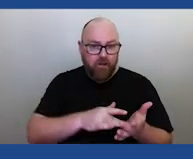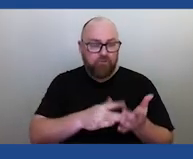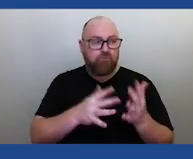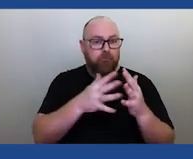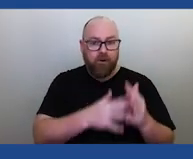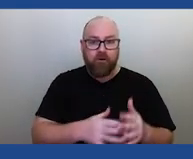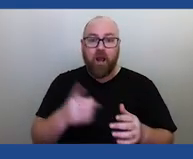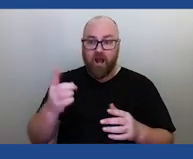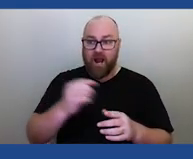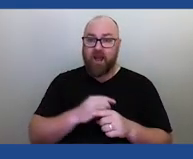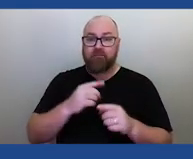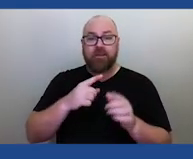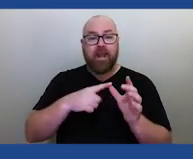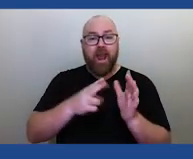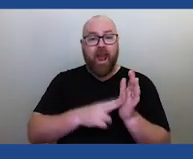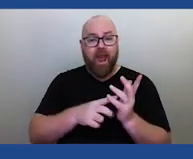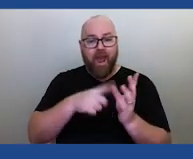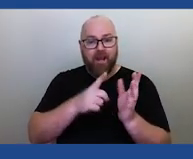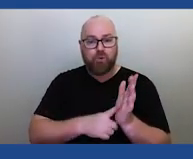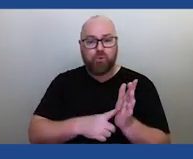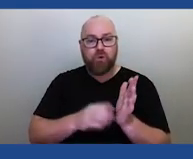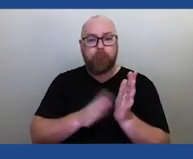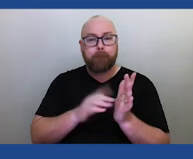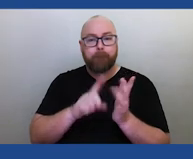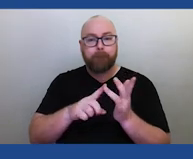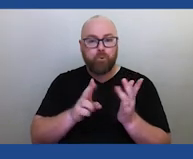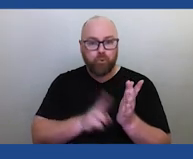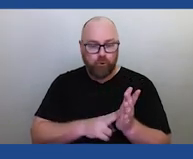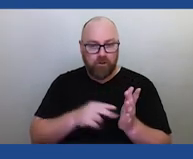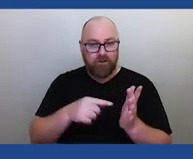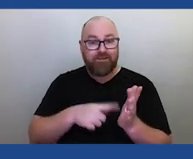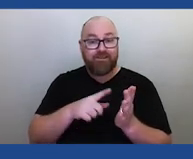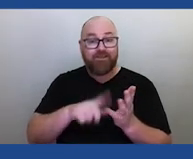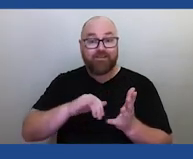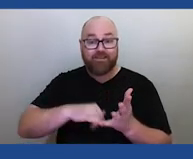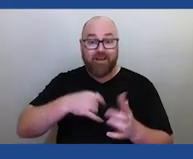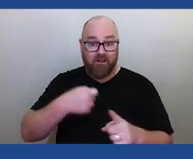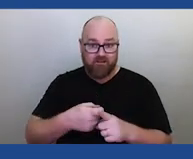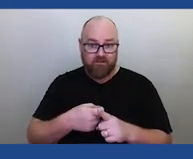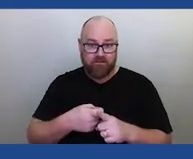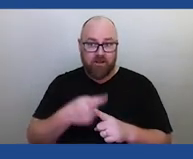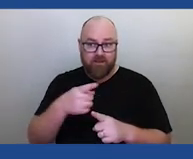being a really important factor in measuring annual rainfall. So